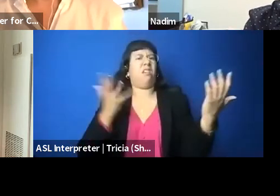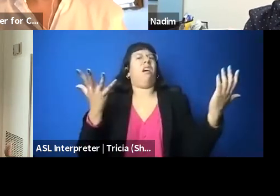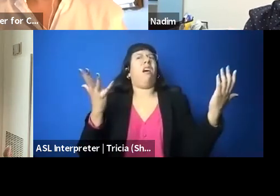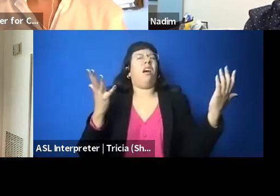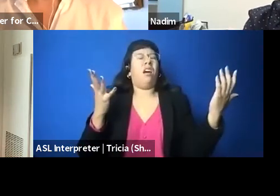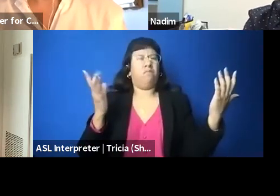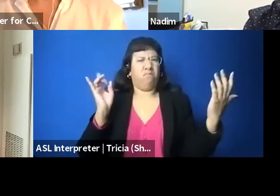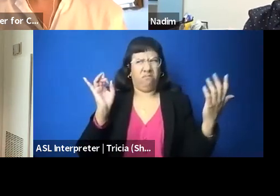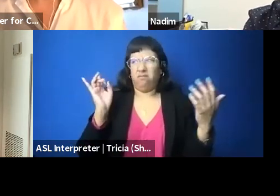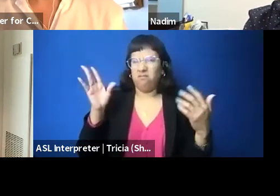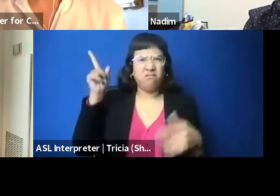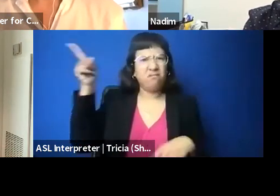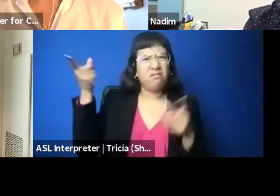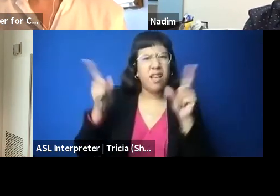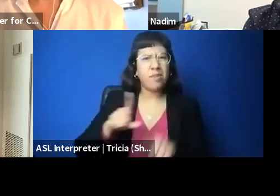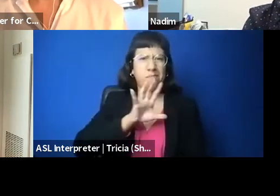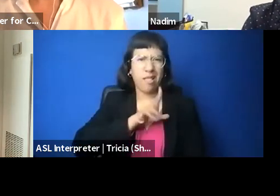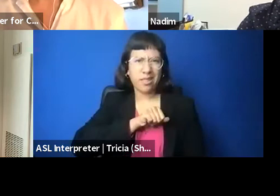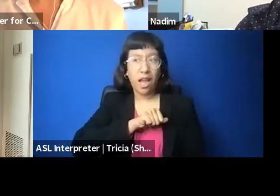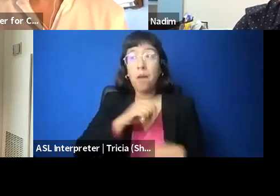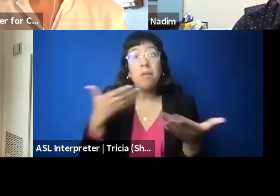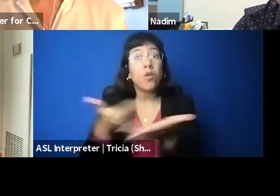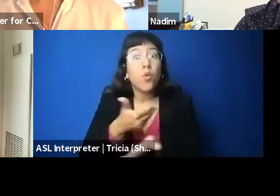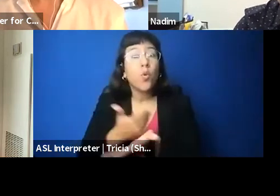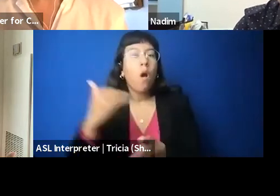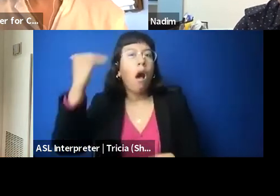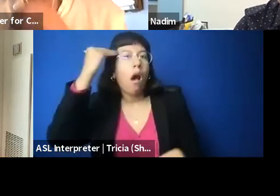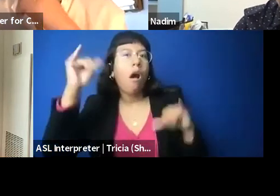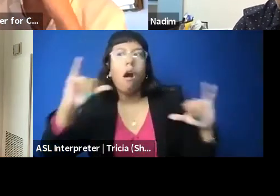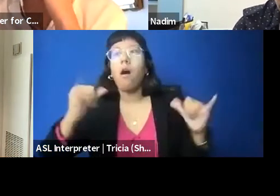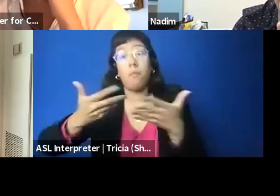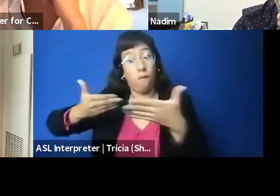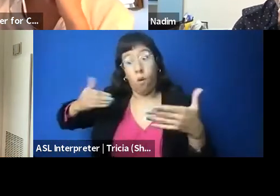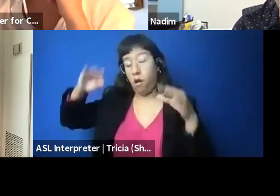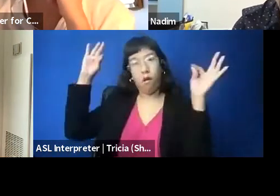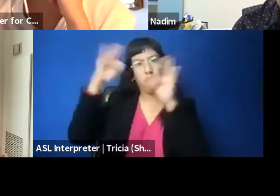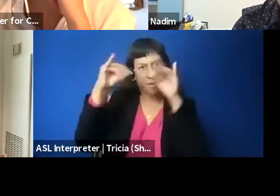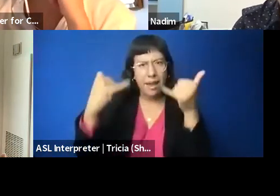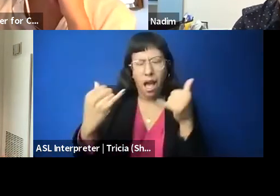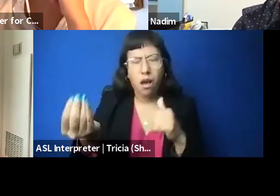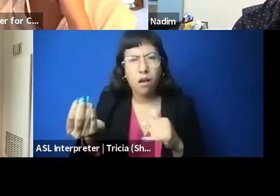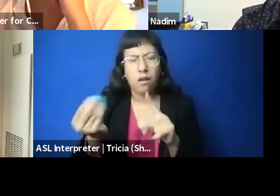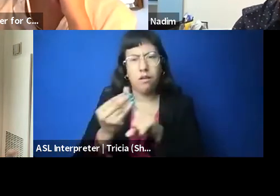in Palestine and maybe are new to the issue and hadn't really understood what was happening there and felt compelled to speak out about it